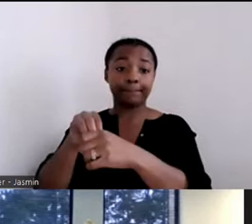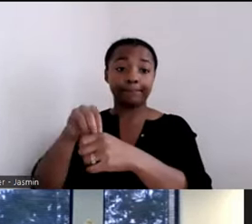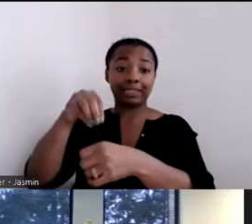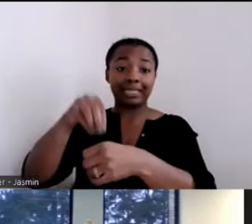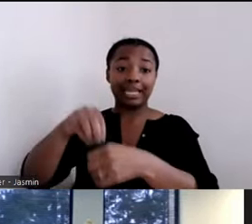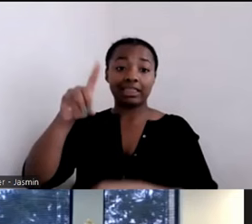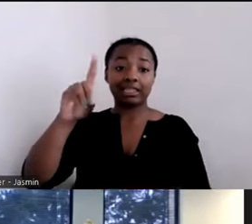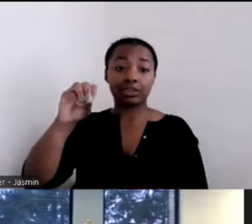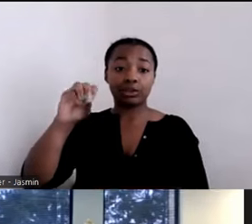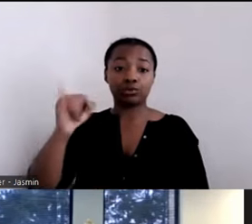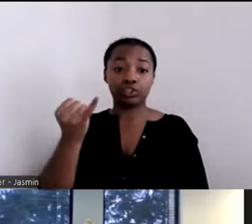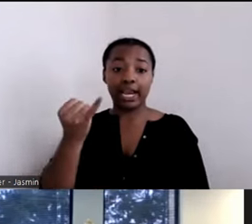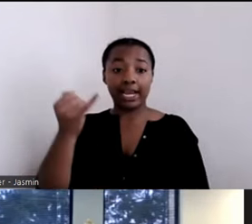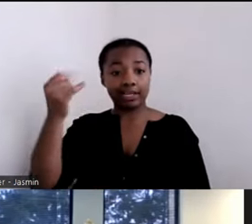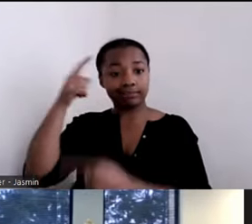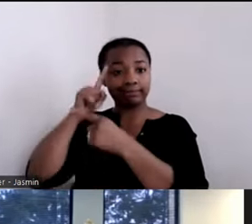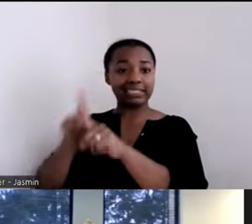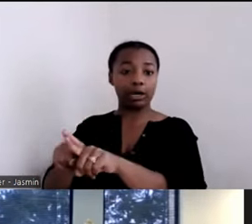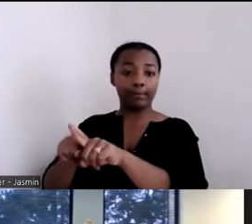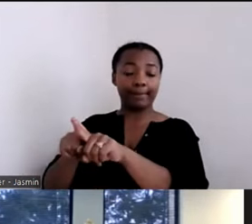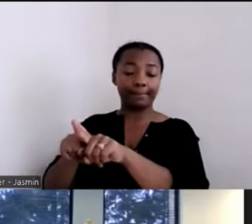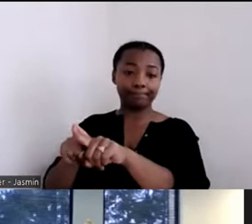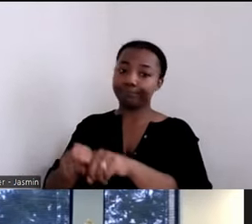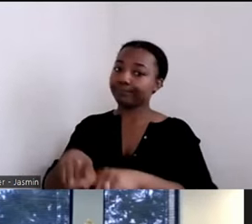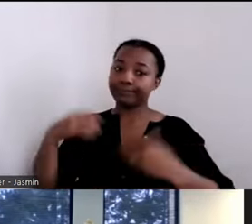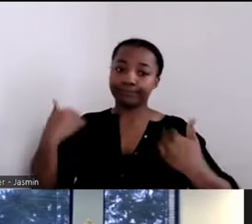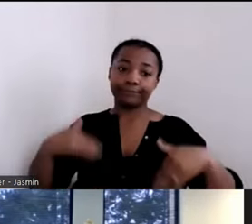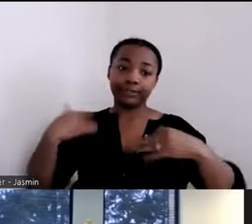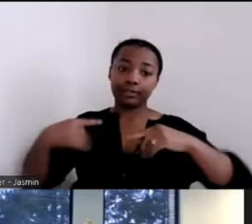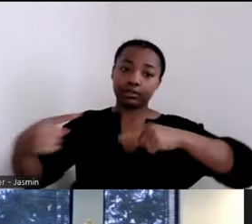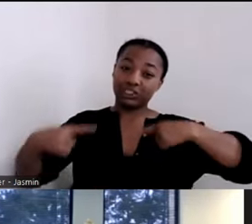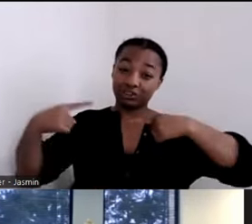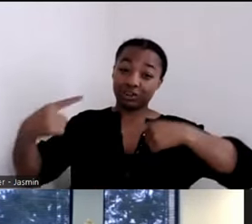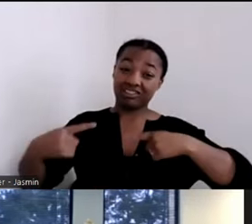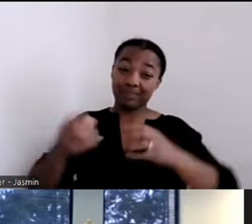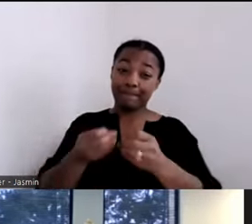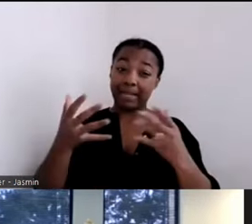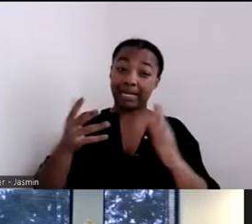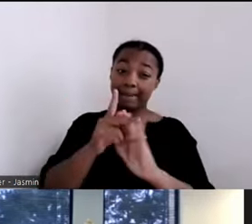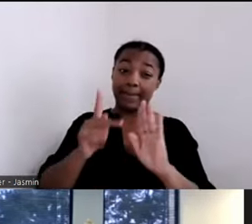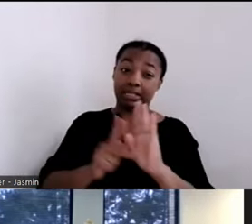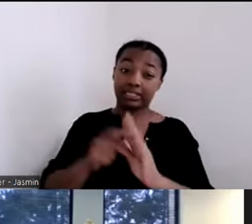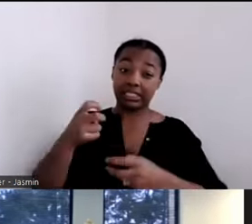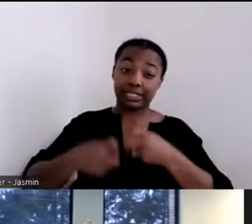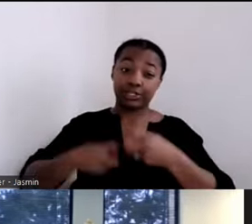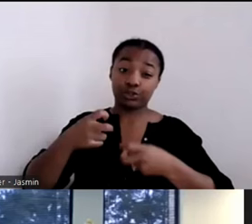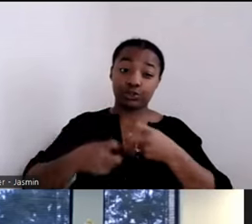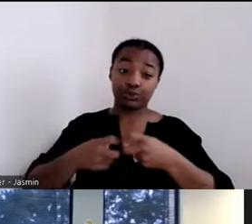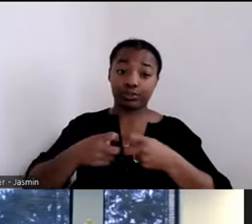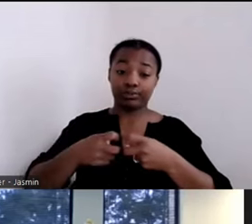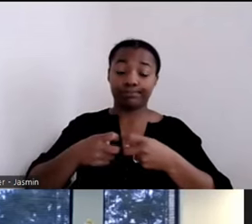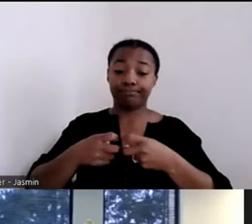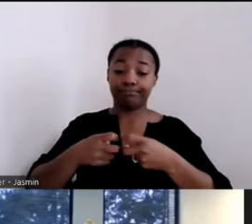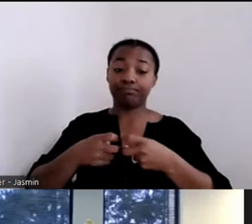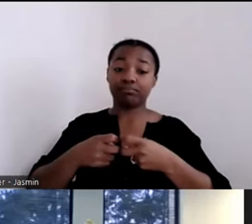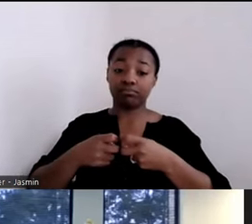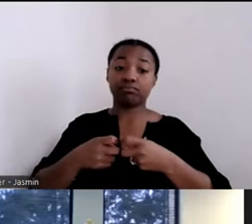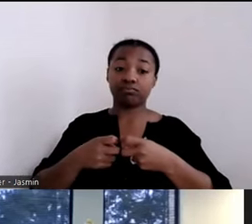is a struggle. It is a struggle, and there are many policy issues that create a hardship.